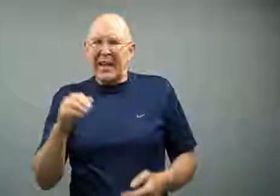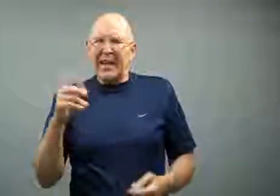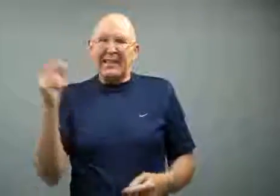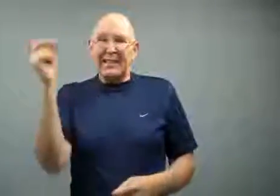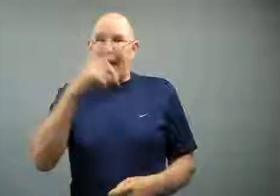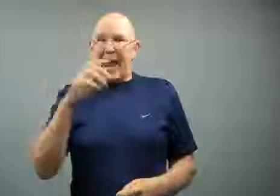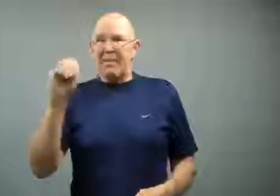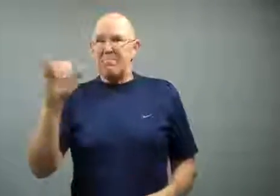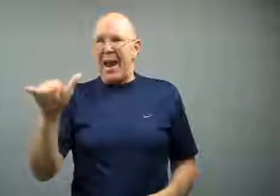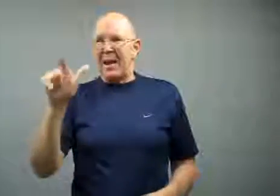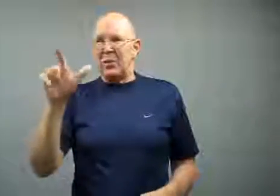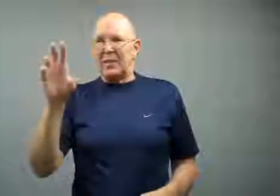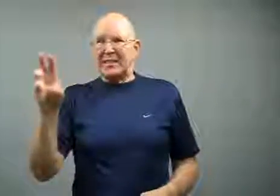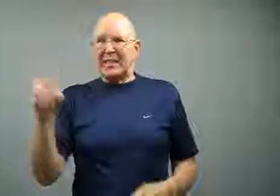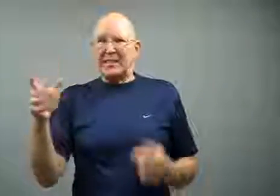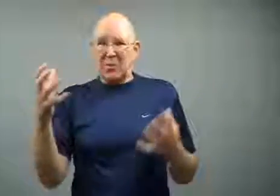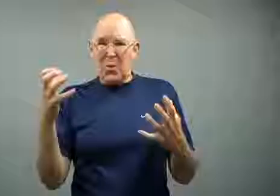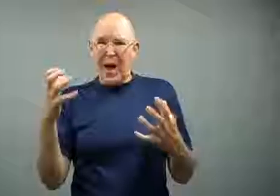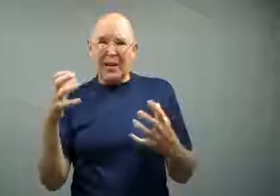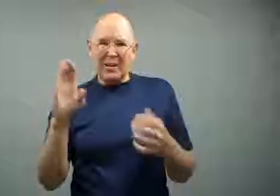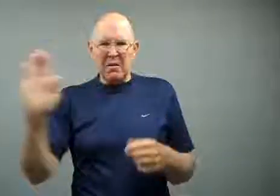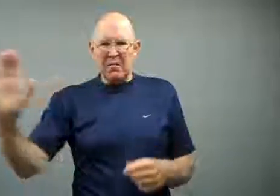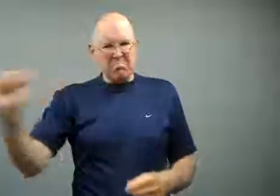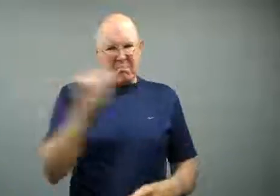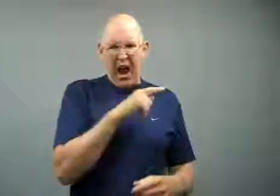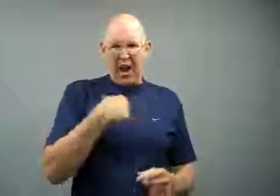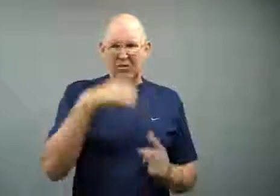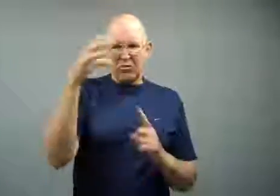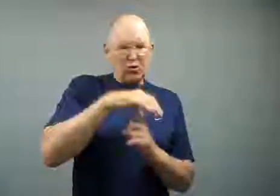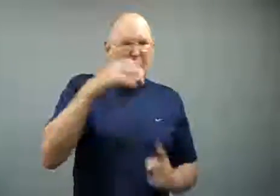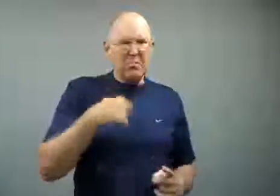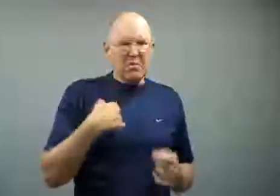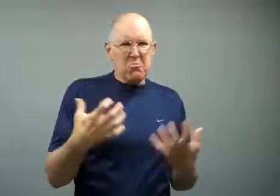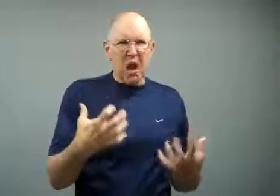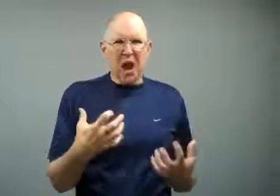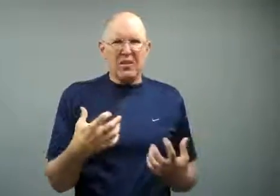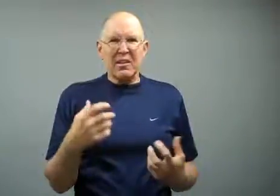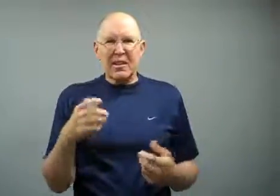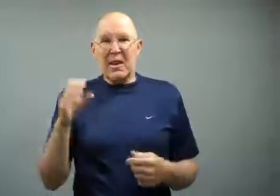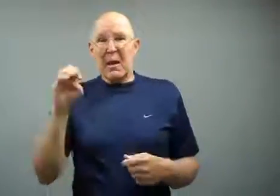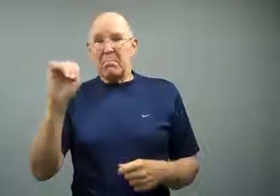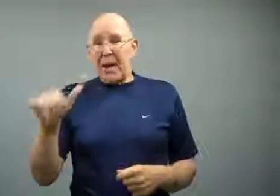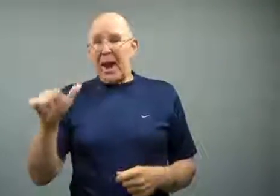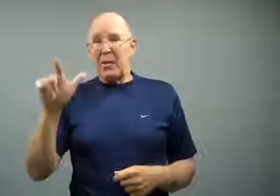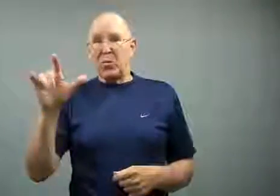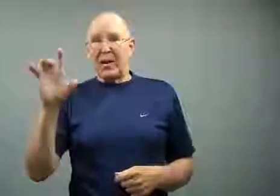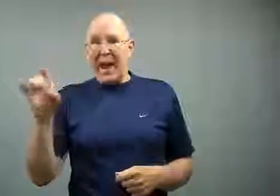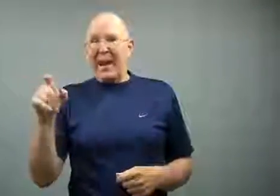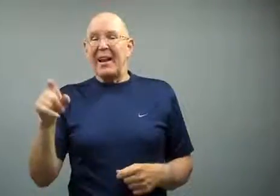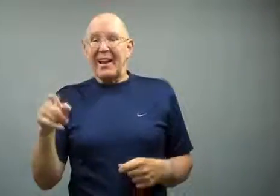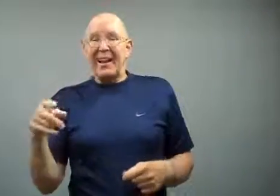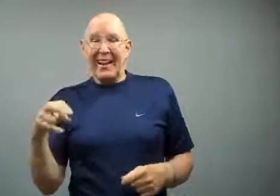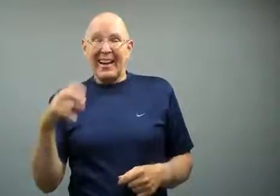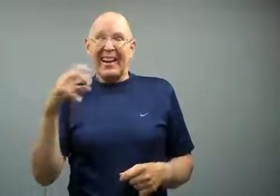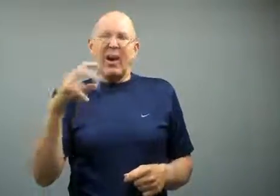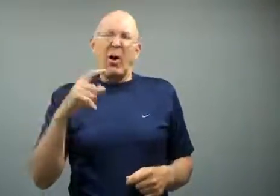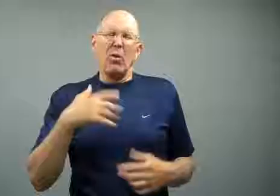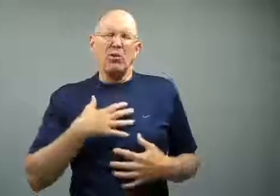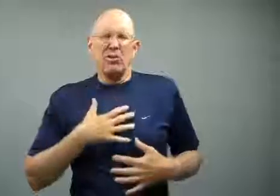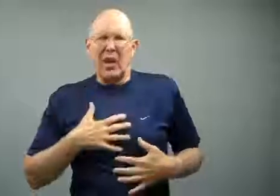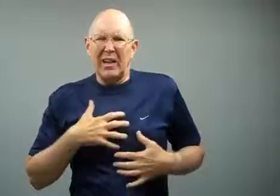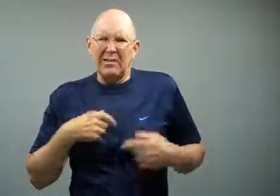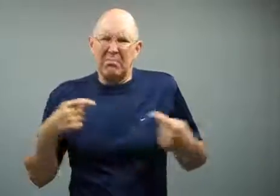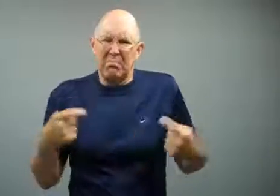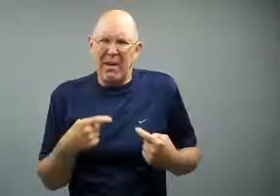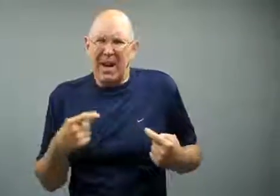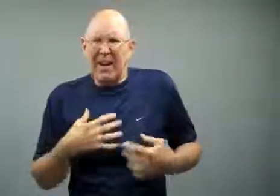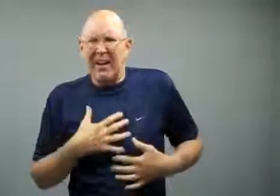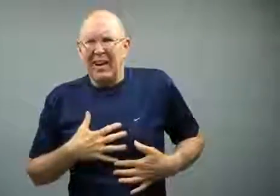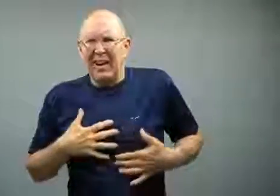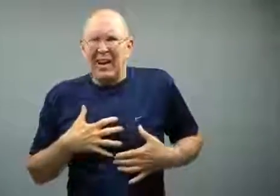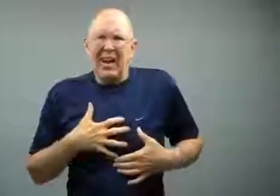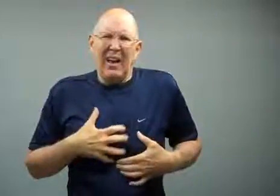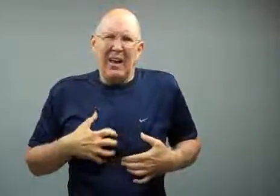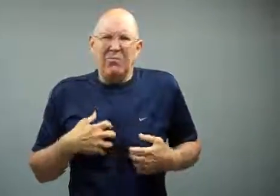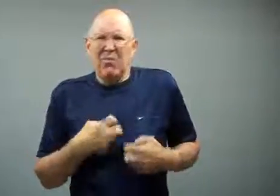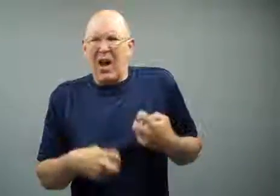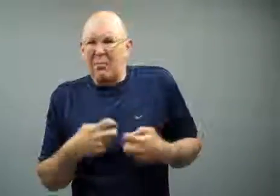He attempted the climb to reclaim his record on May 26.